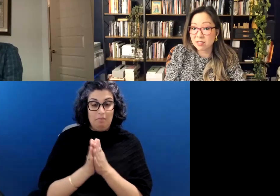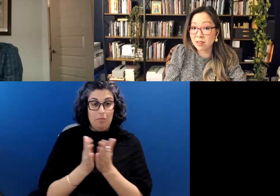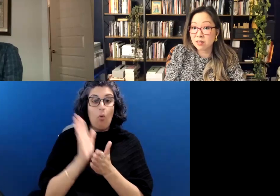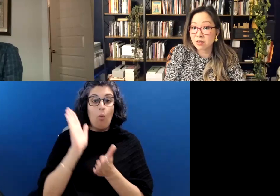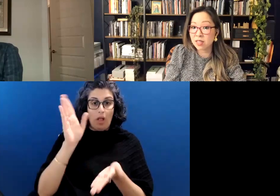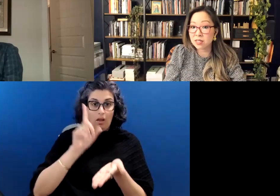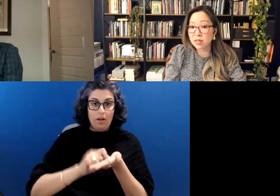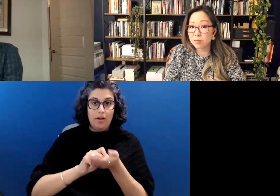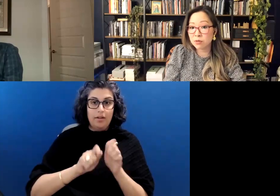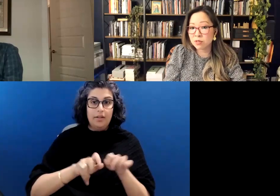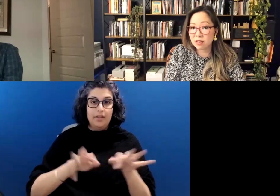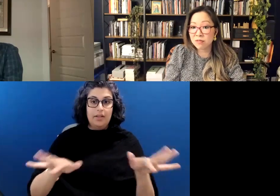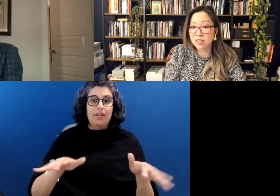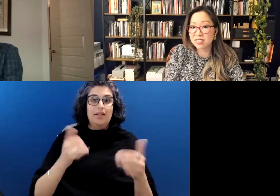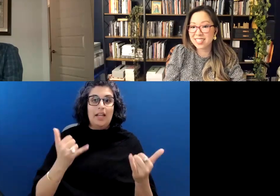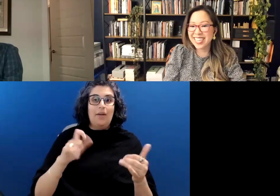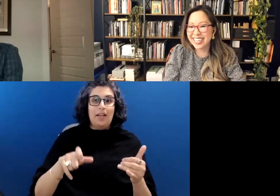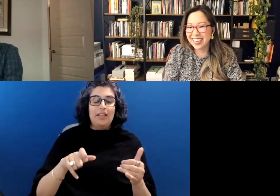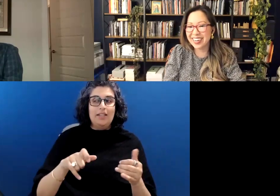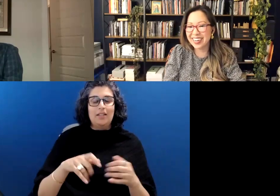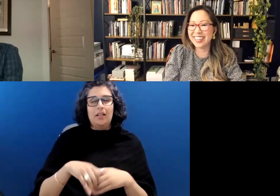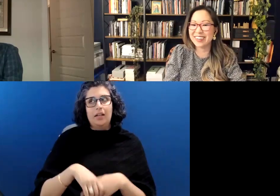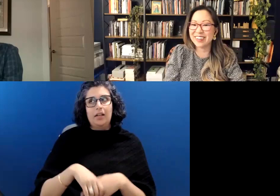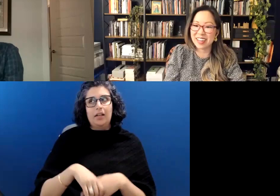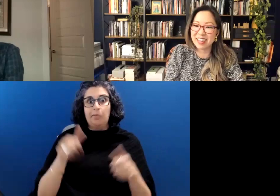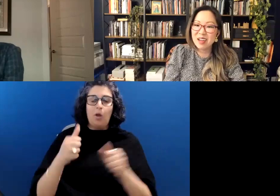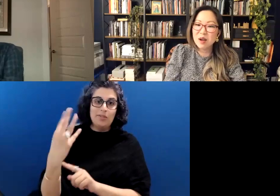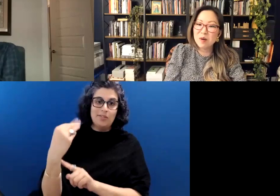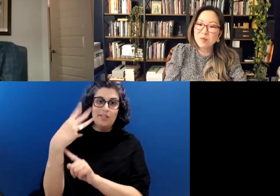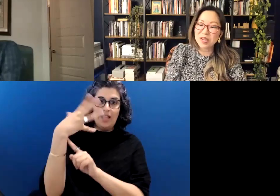start doing things like post selfies on the Internet.